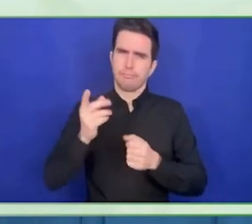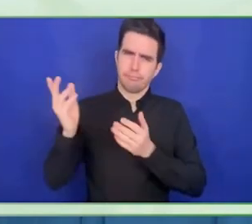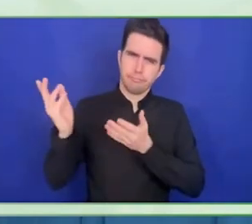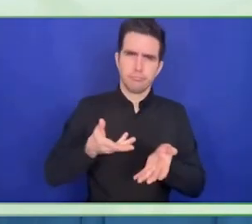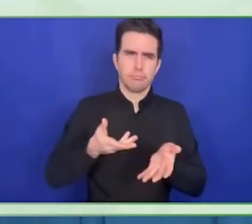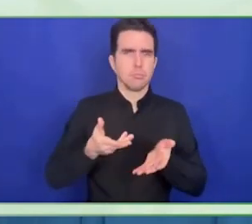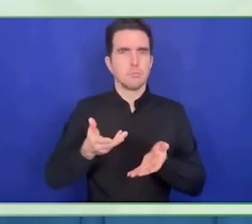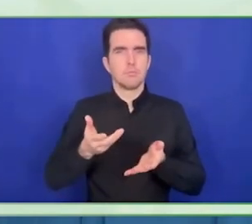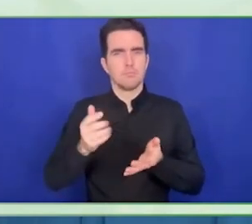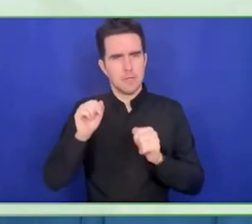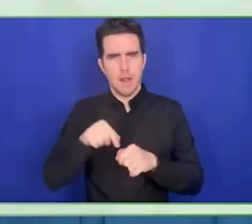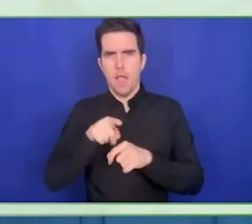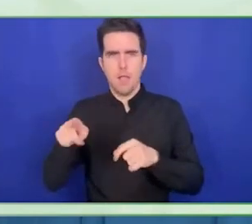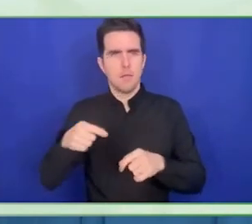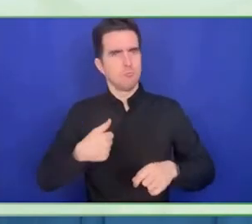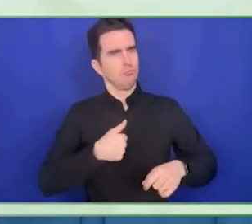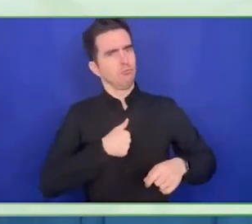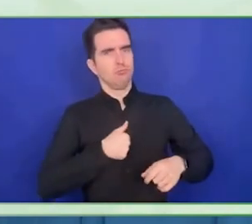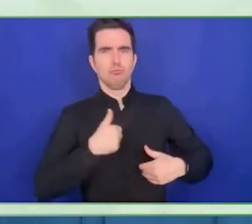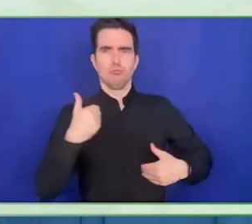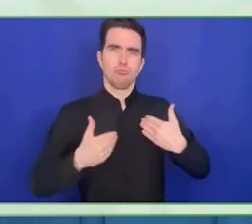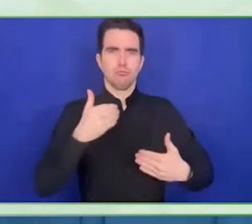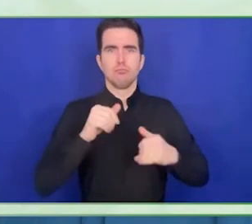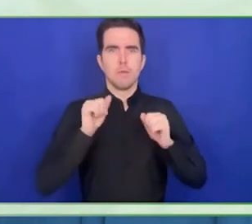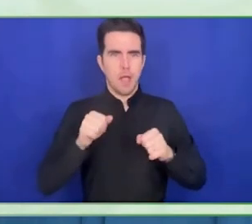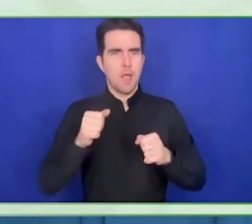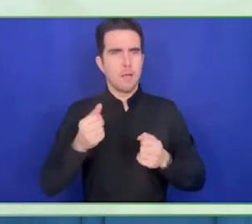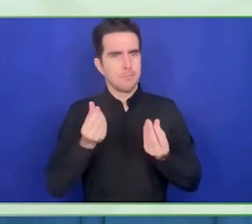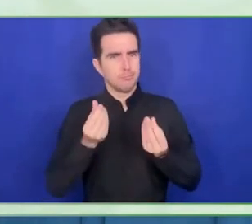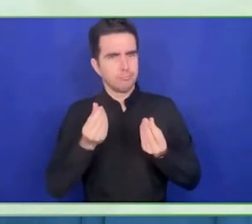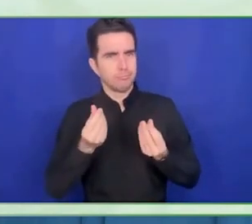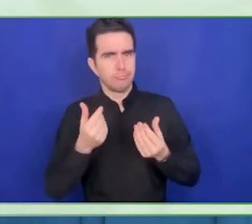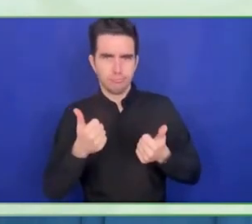more than $50,000,000 over the past 14 years in New Jersey and